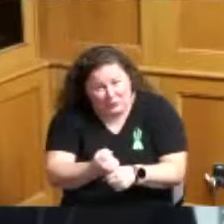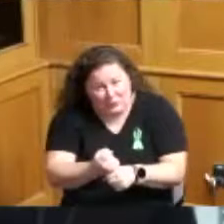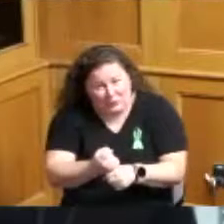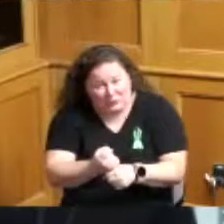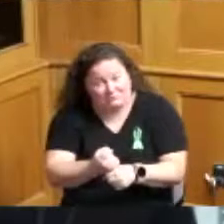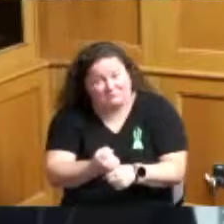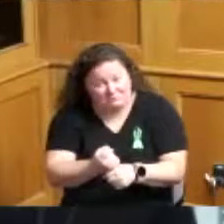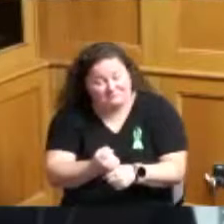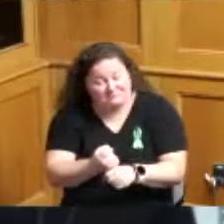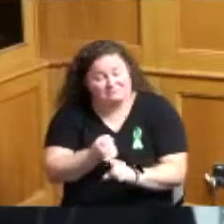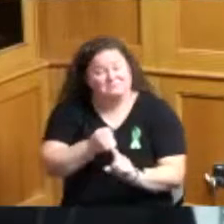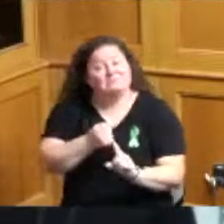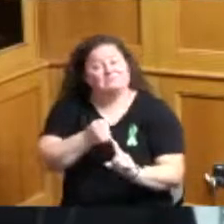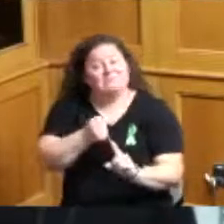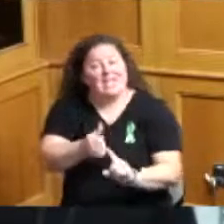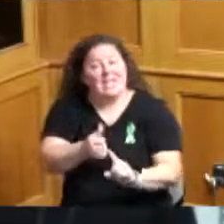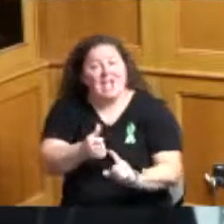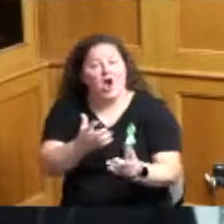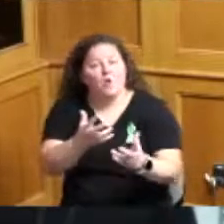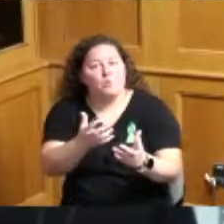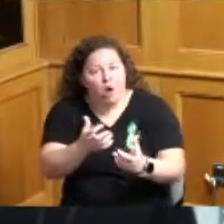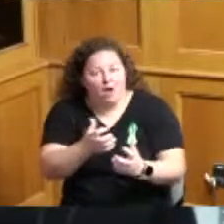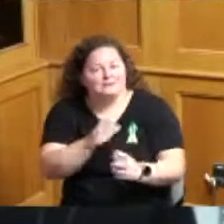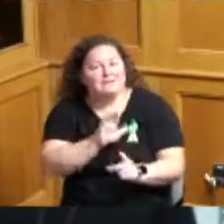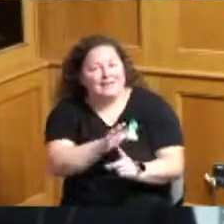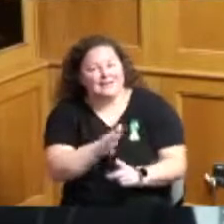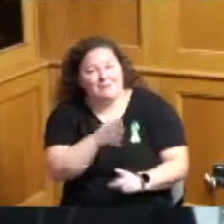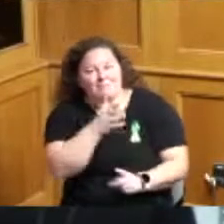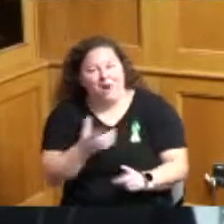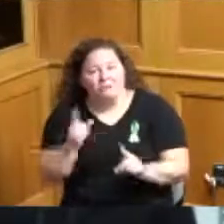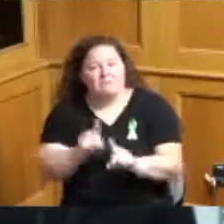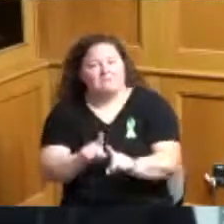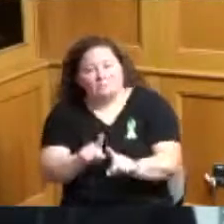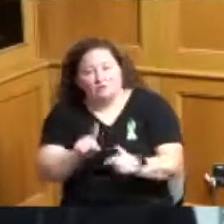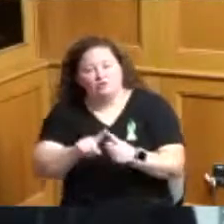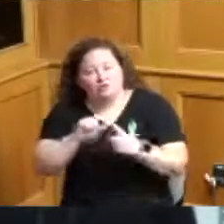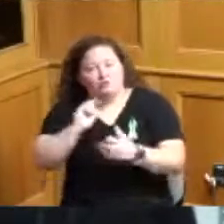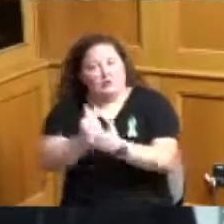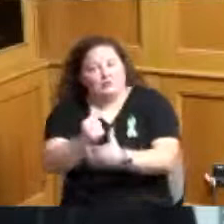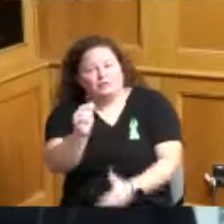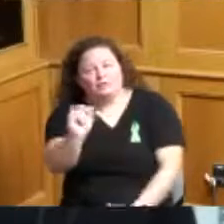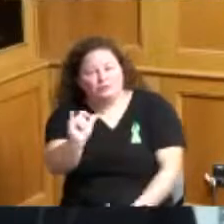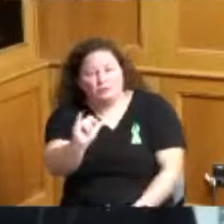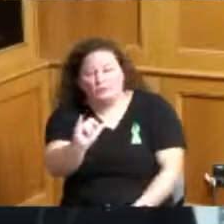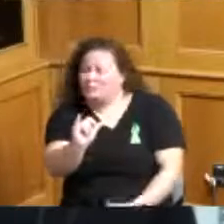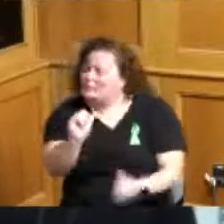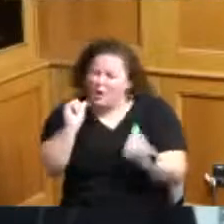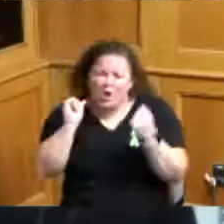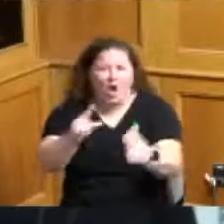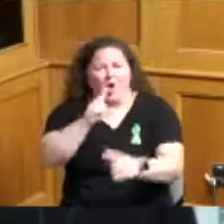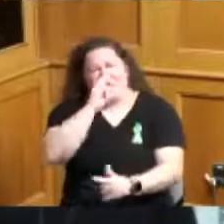he wants his mom there as any child does and as any child deserves right this woman meant